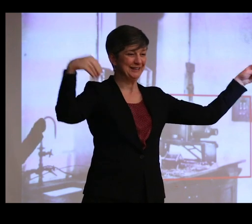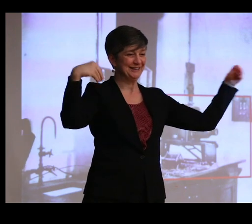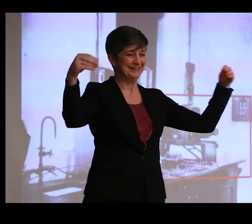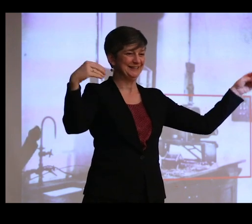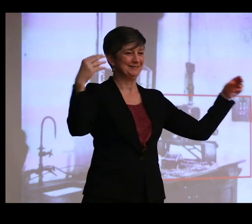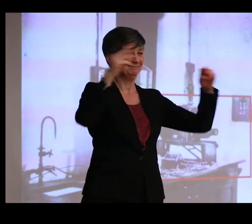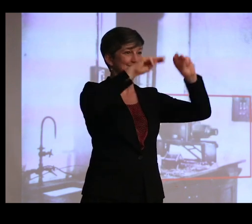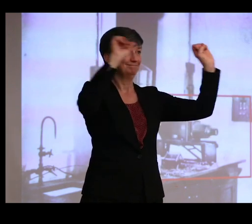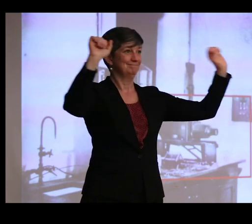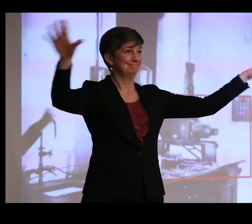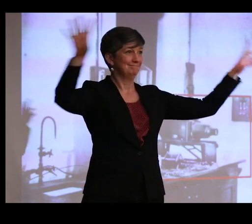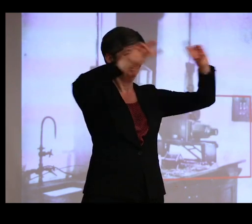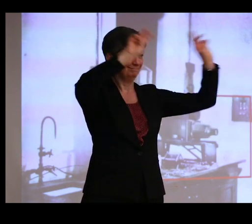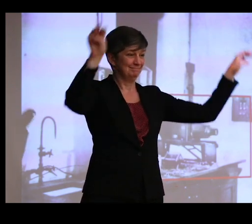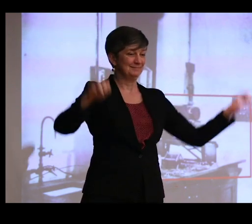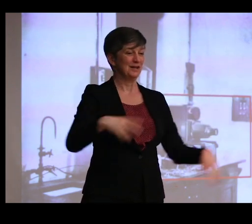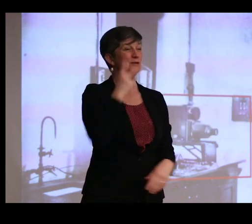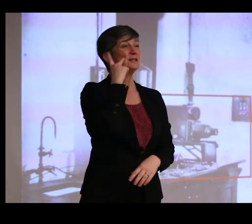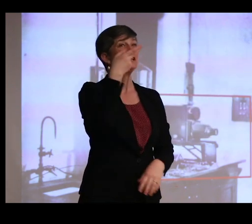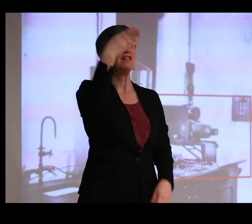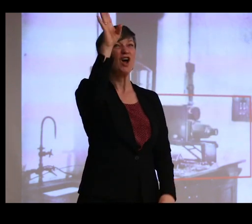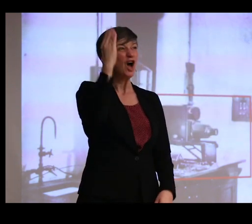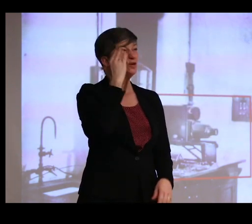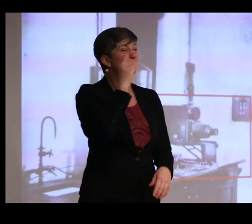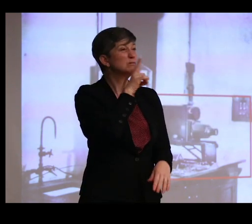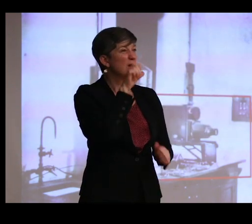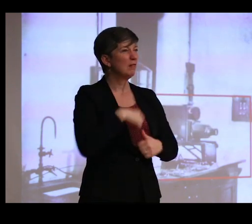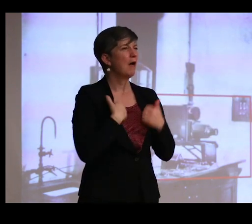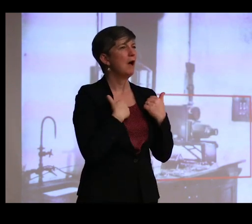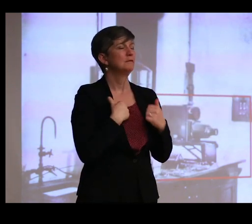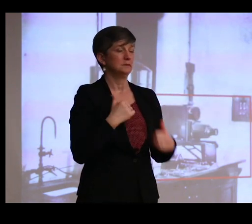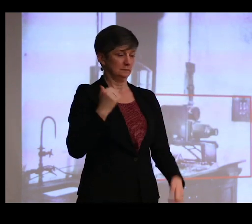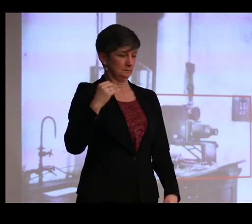What must that have felt like to see the gods you knew in real life looming over you,